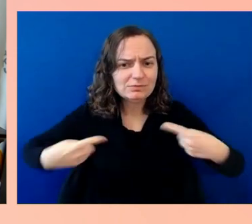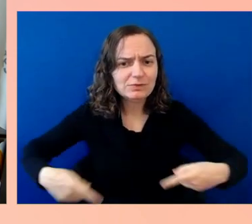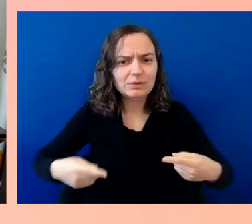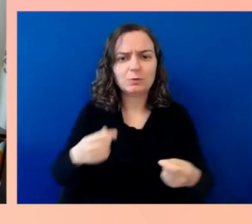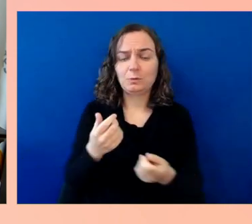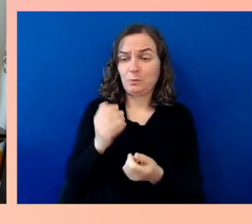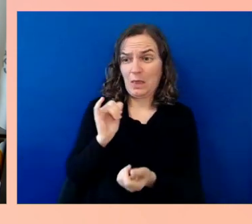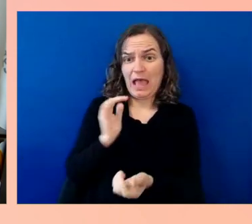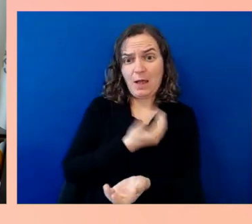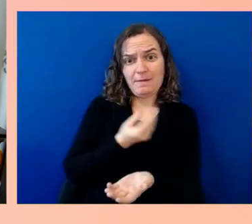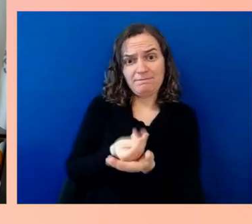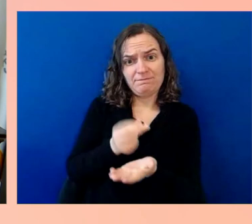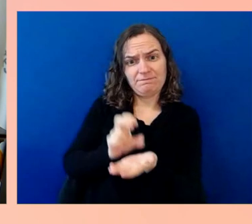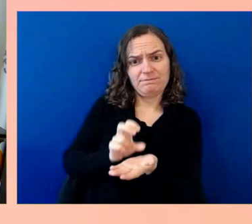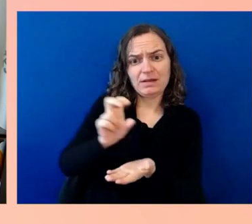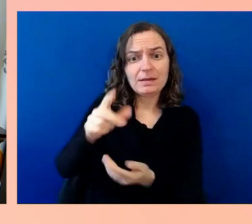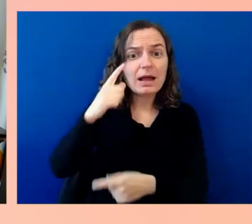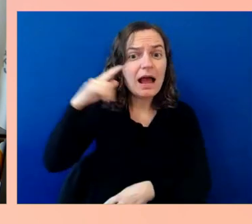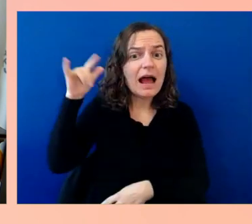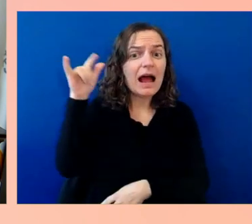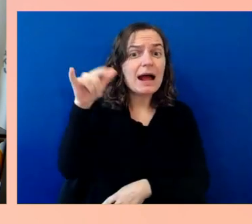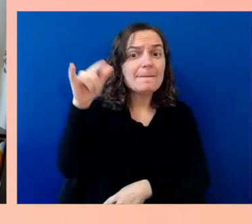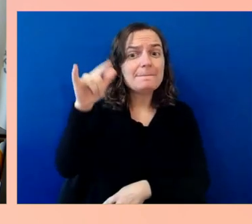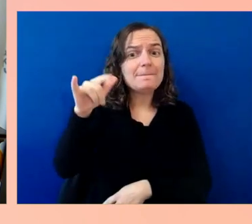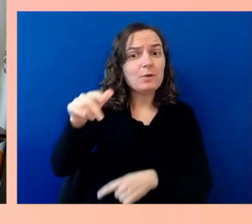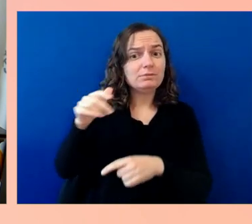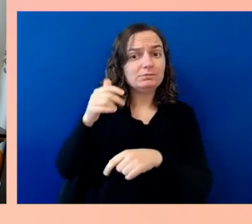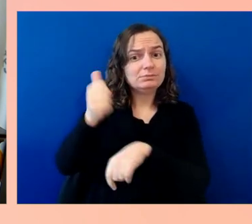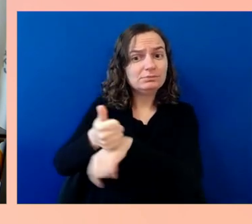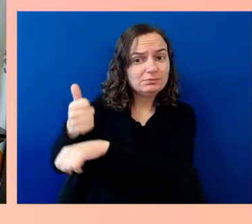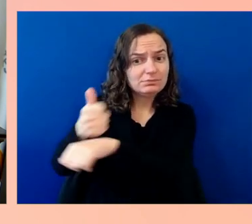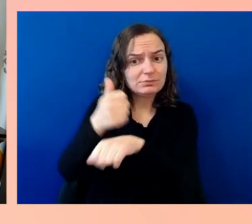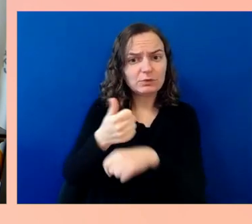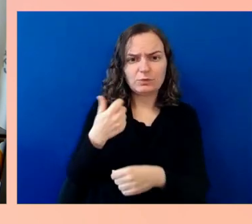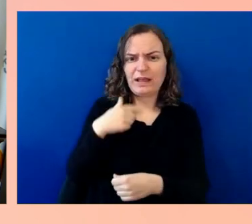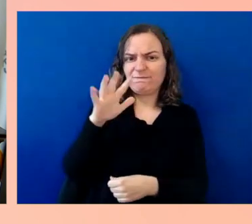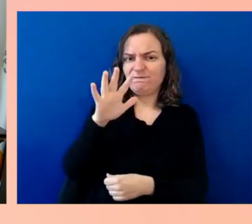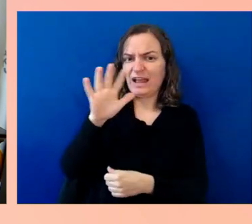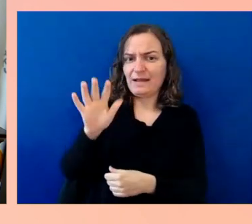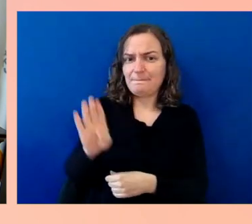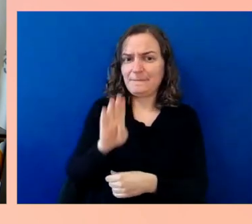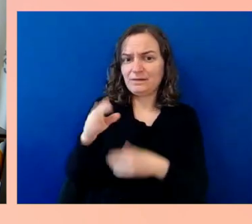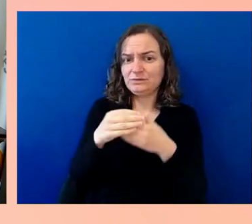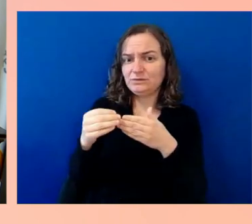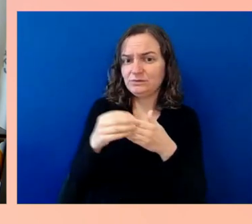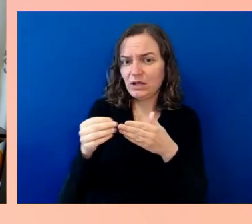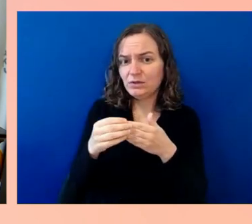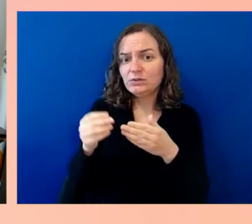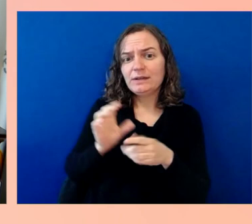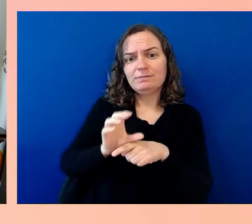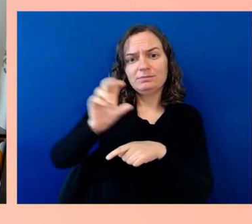this package for improving airports. Just in this last round of the 83 grants that we've